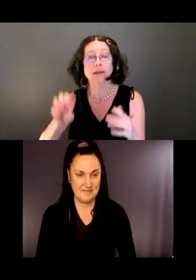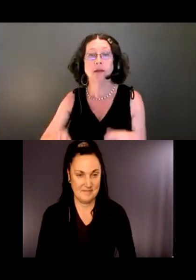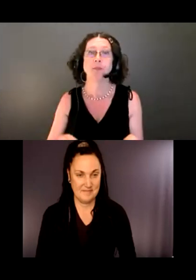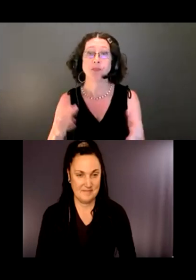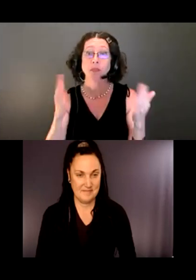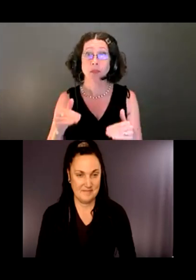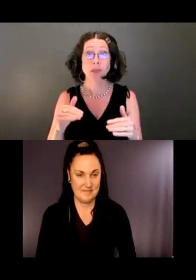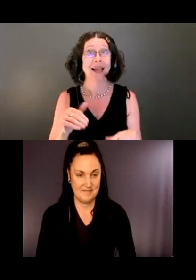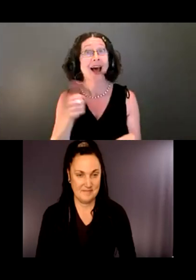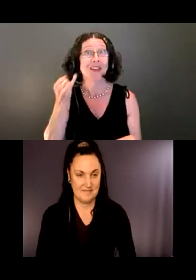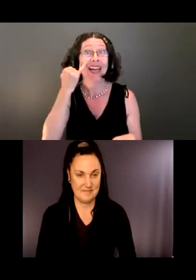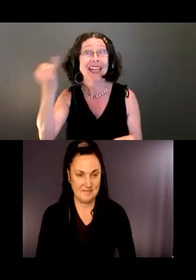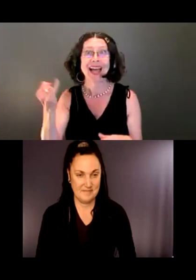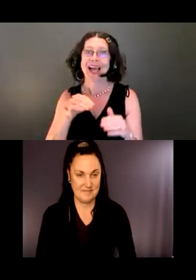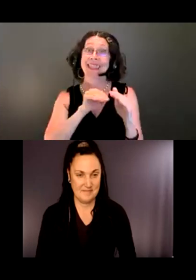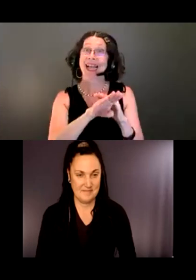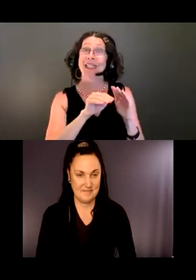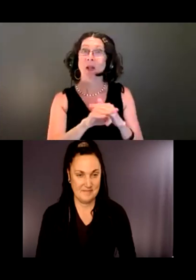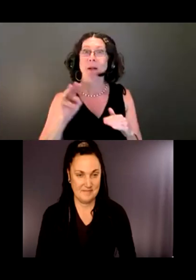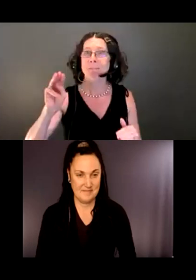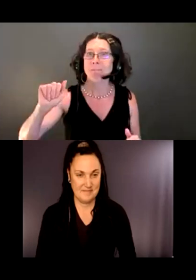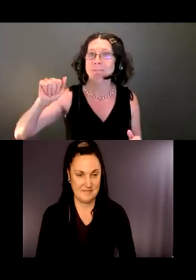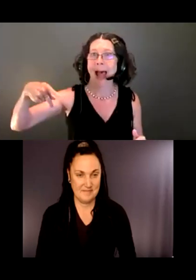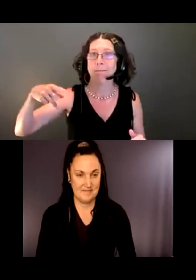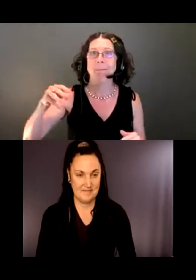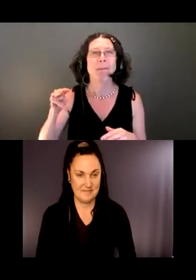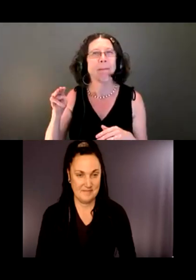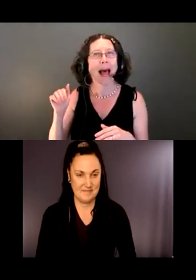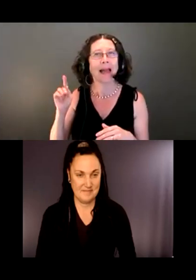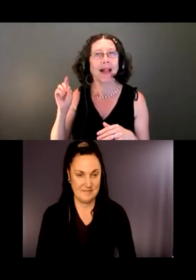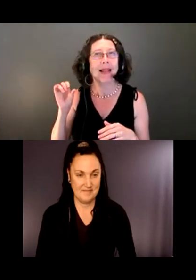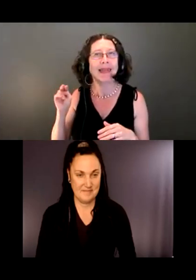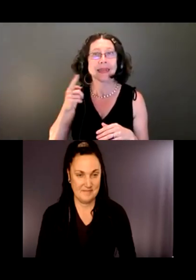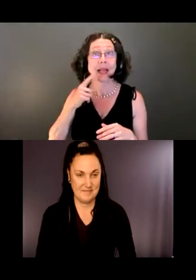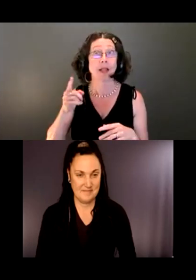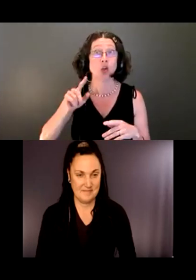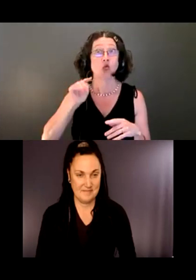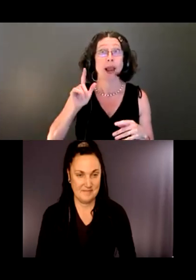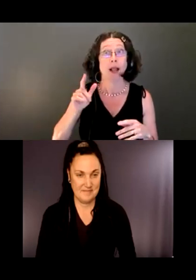As Madeleine said, the one at the trailhead will be replaced. We're working with City of Bellevue GIS folks.